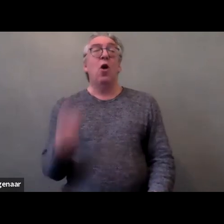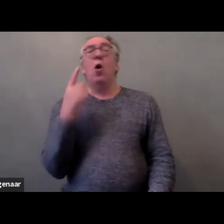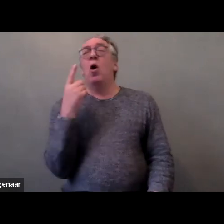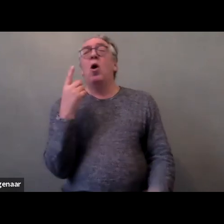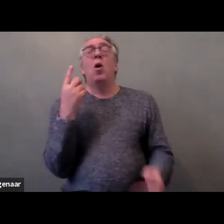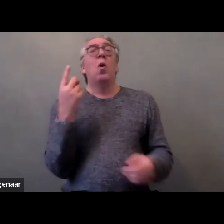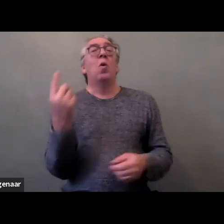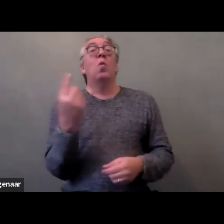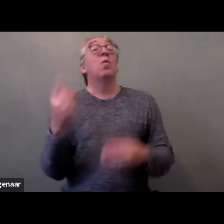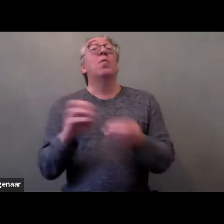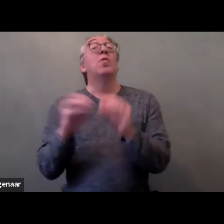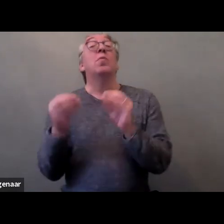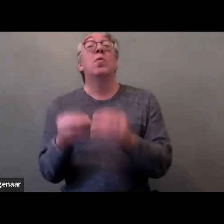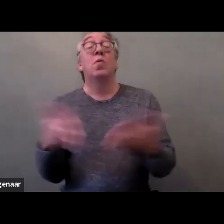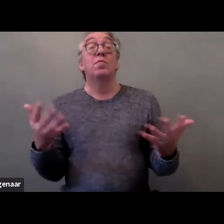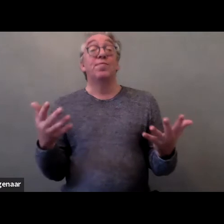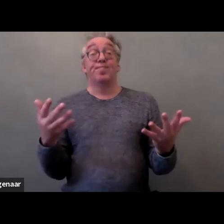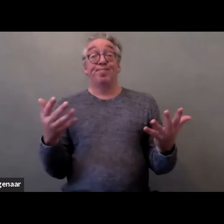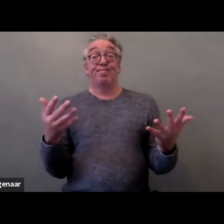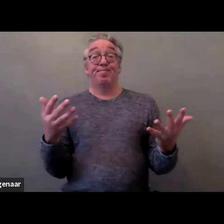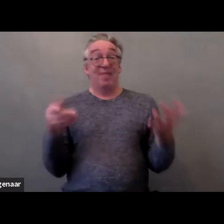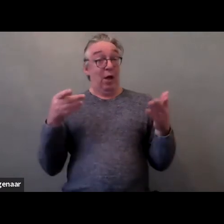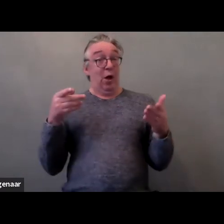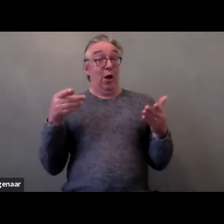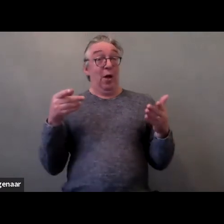a violation of International Convention on Human Rights.